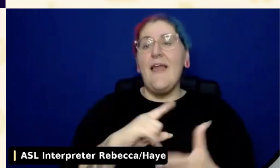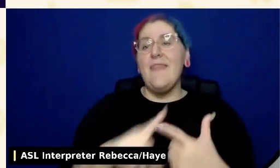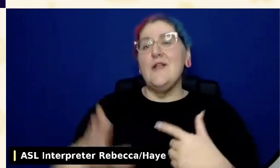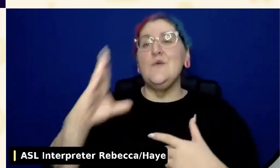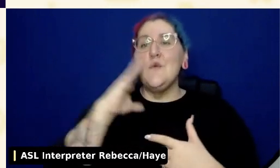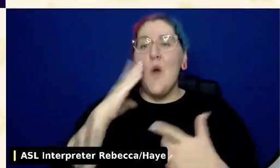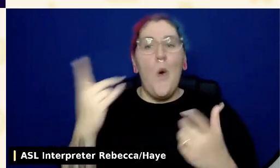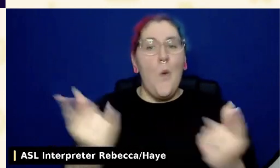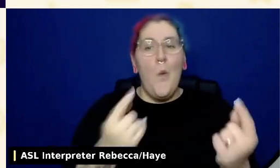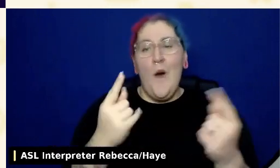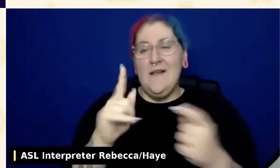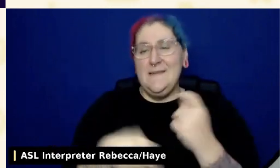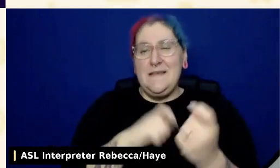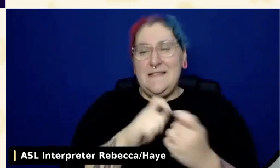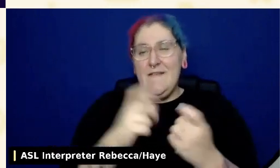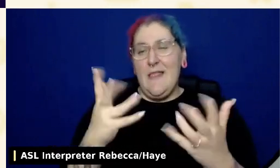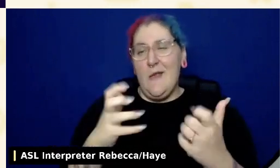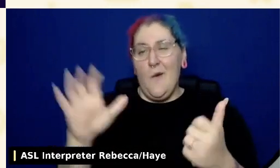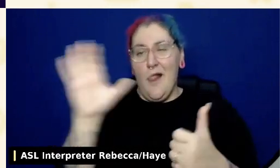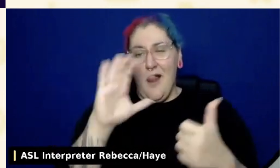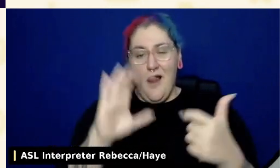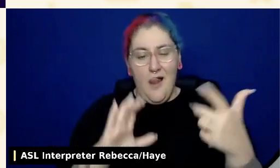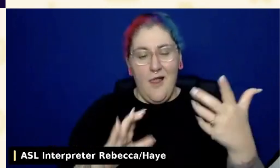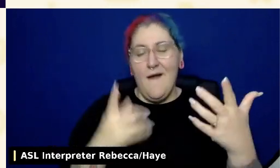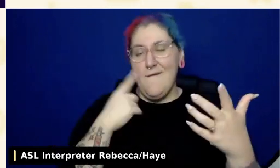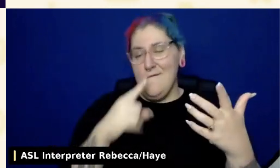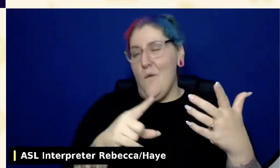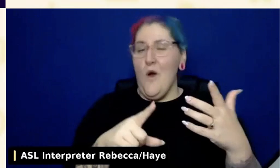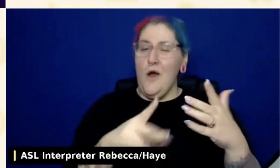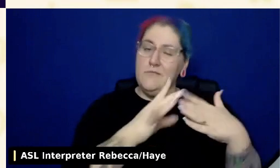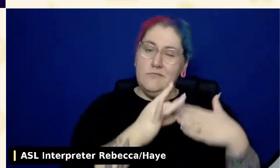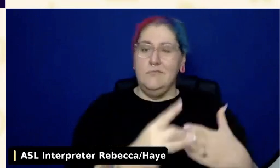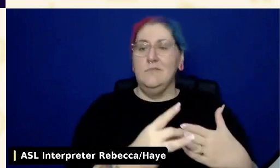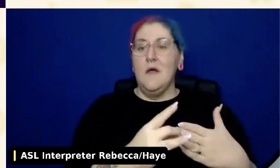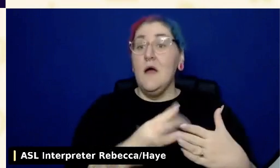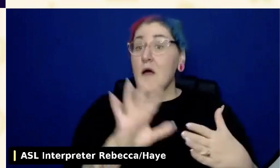Now, I want to be really clear, like those are really just a baseline.